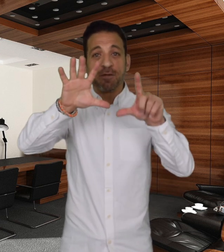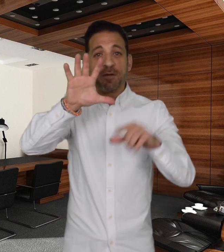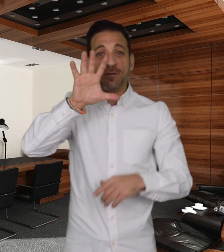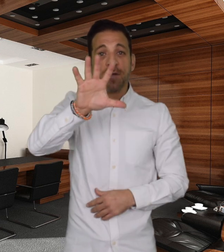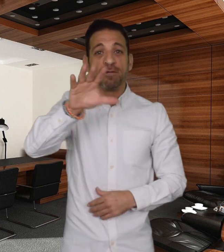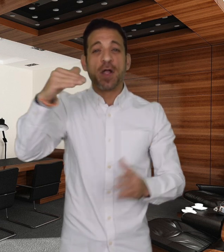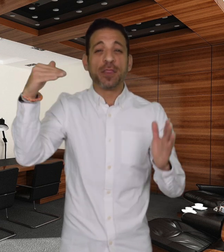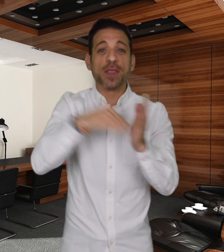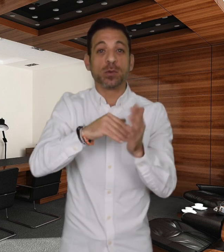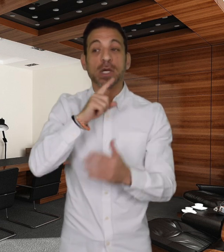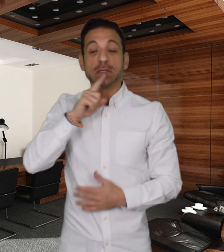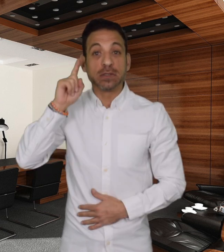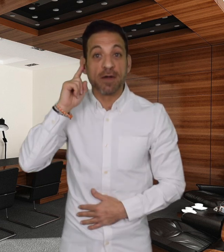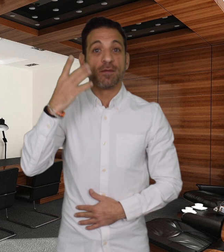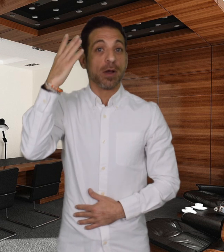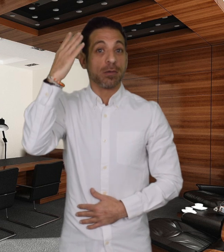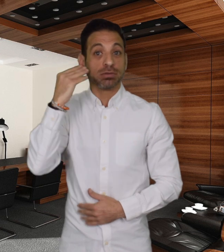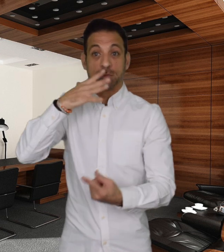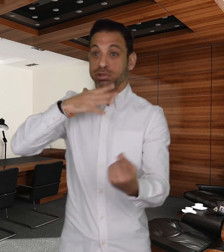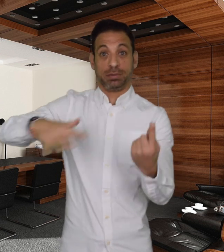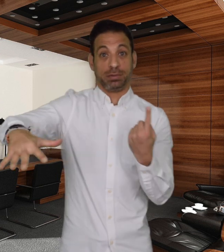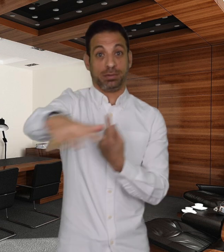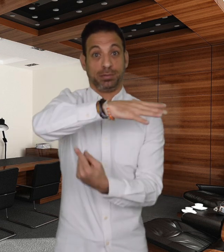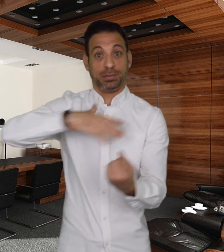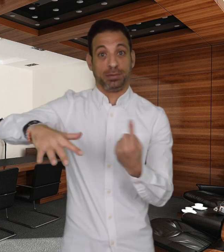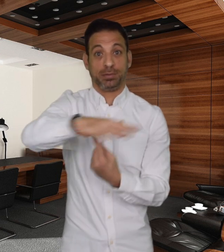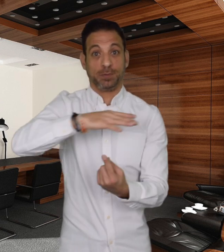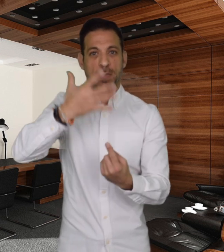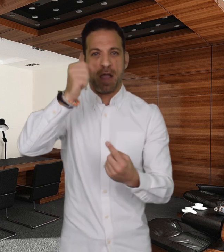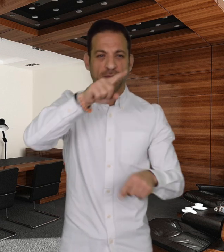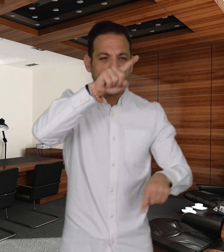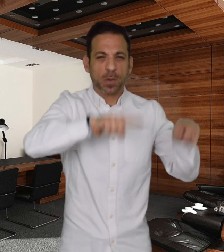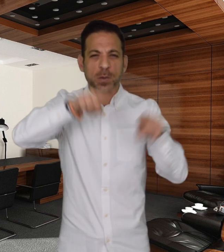and a large number of those experience a range of issues.